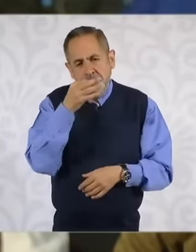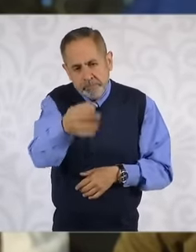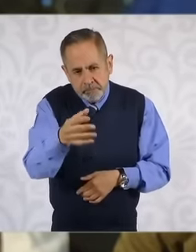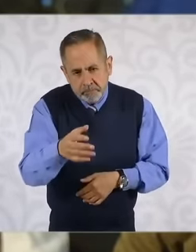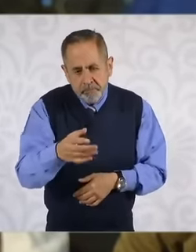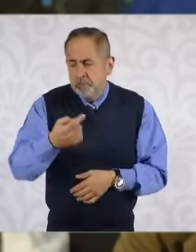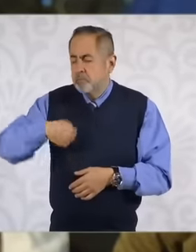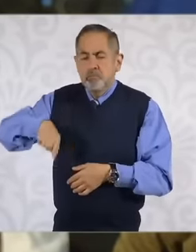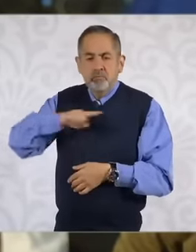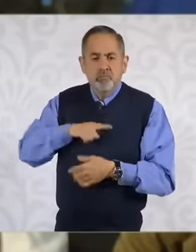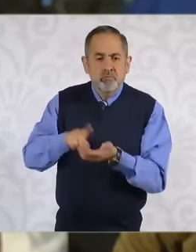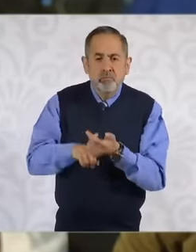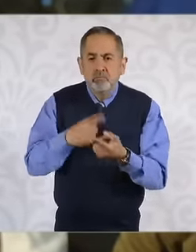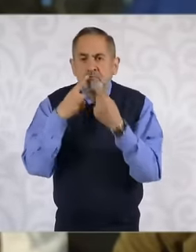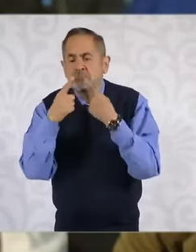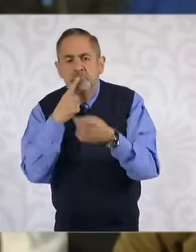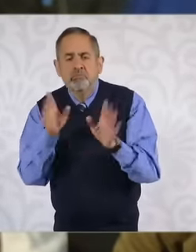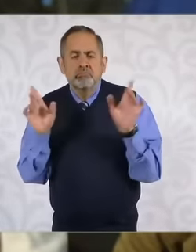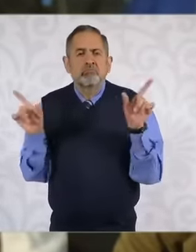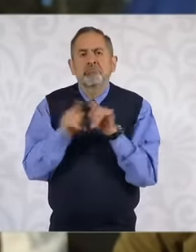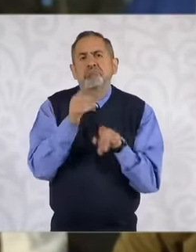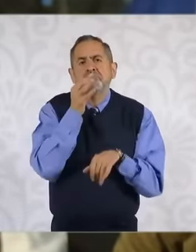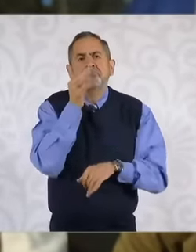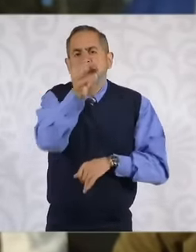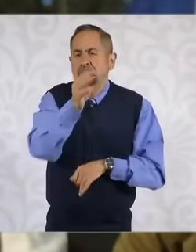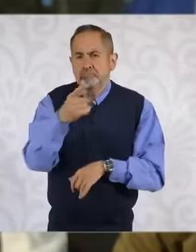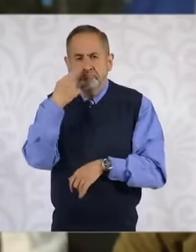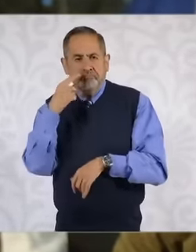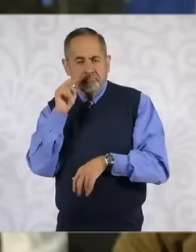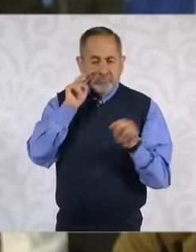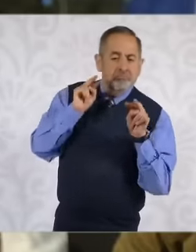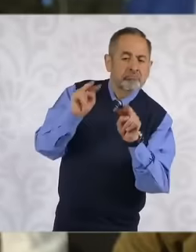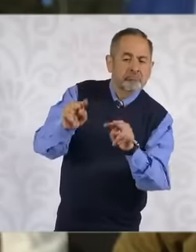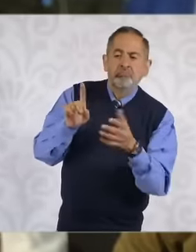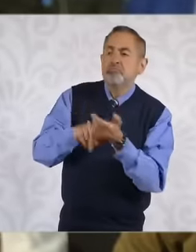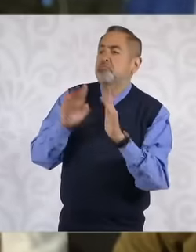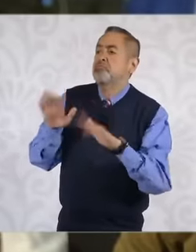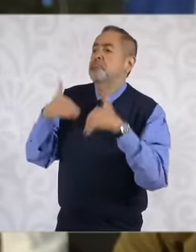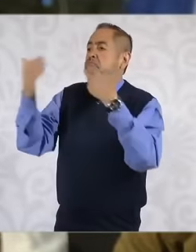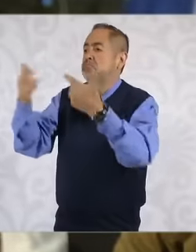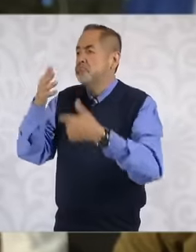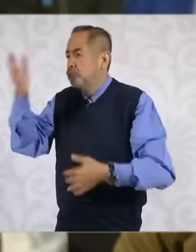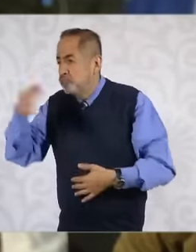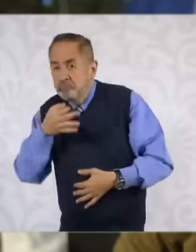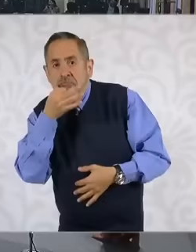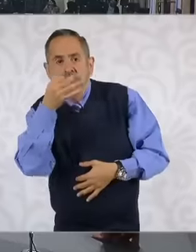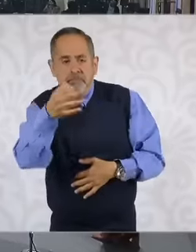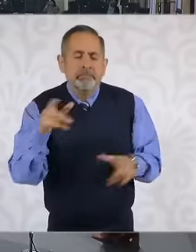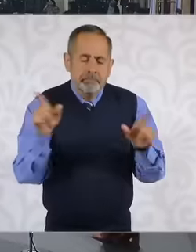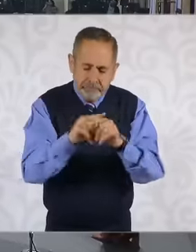don't take action, we only share what happens in these places with this I say goodbye